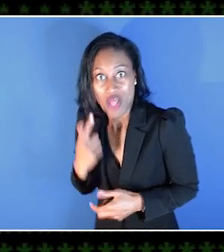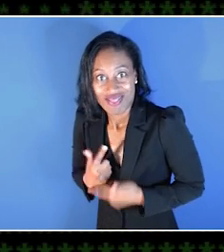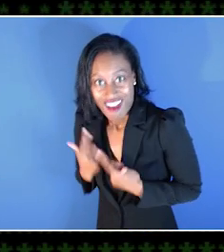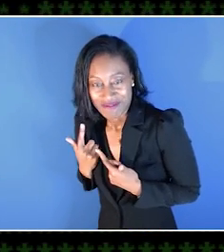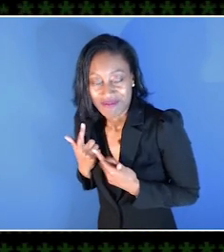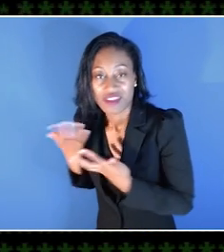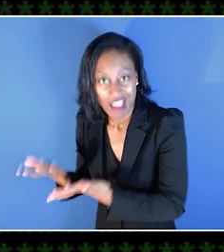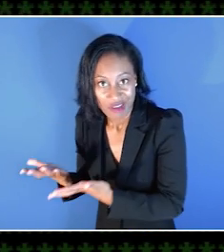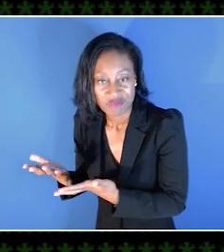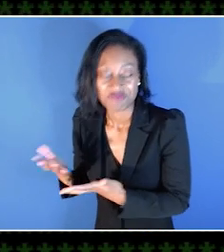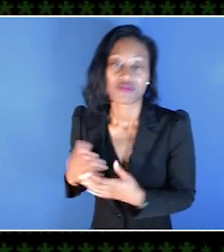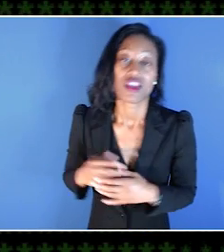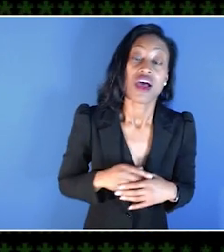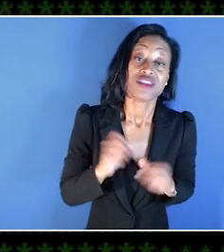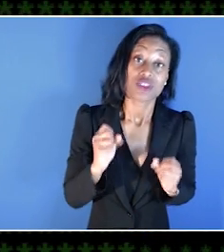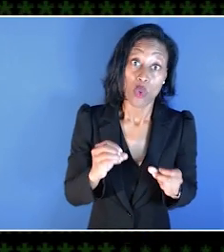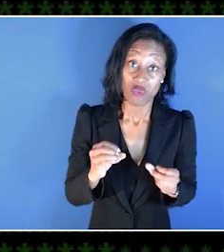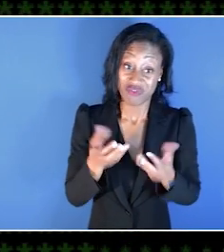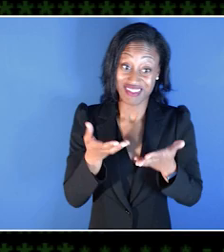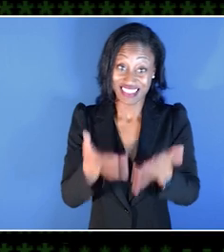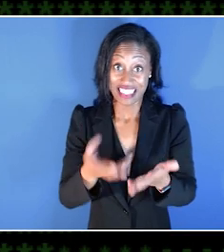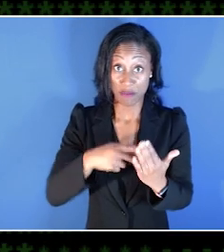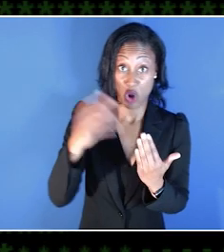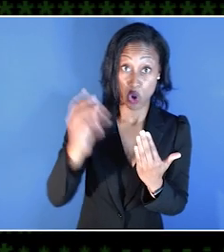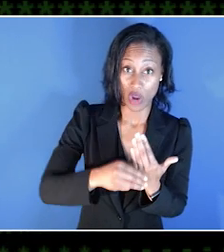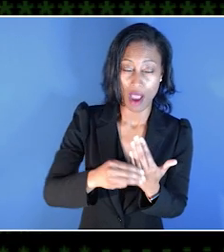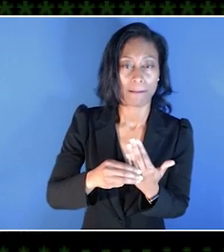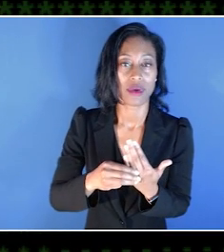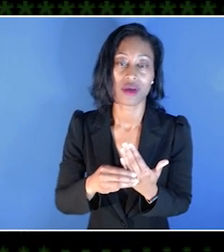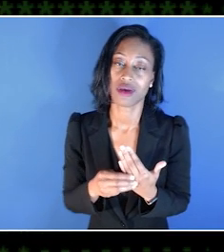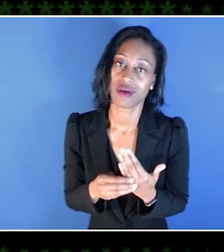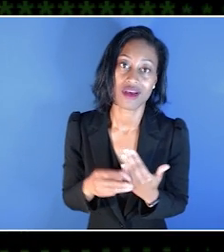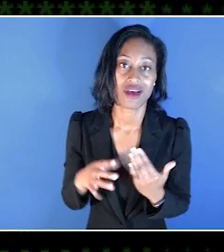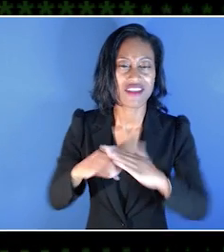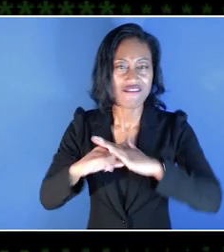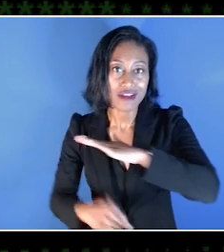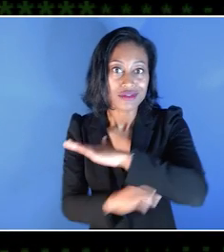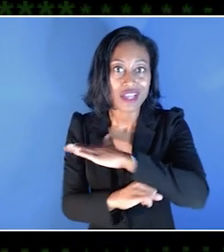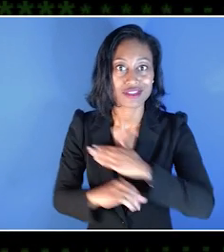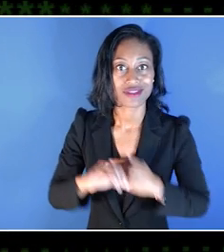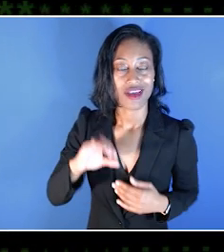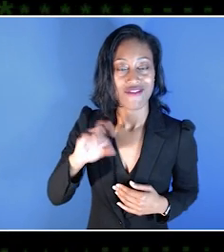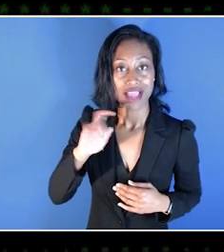And so having a program that is really a backbone of Xbox